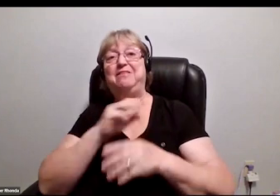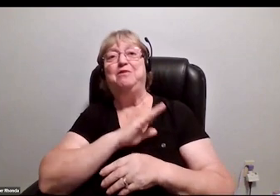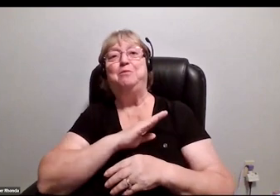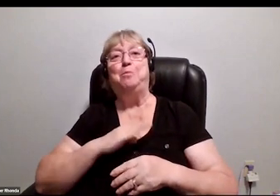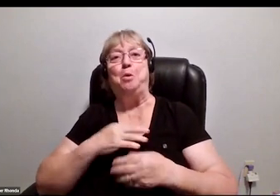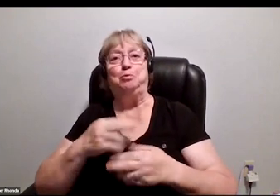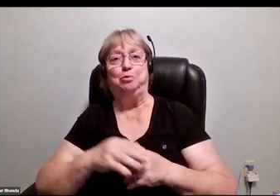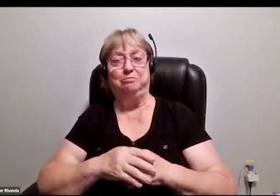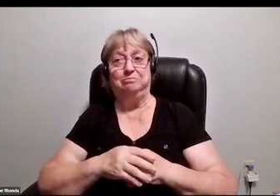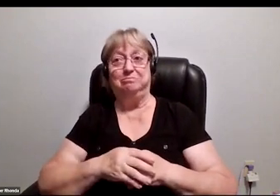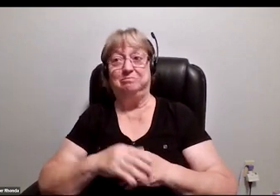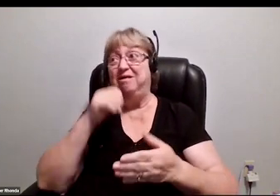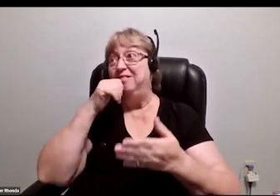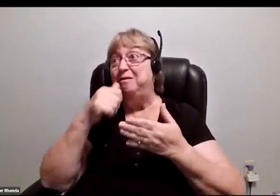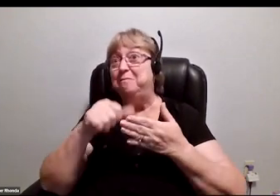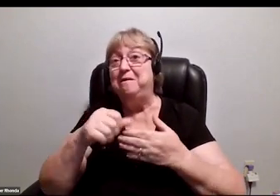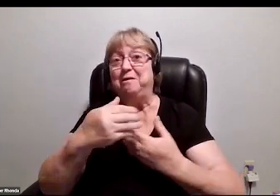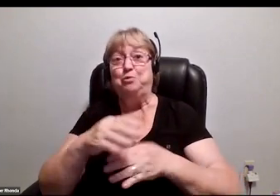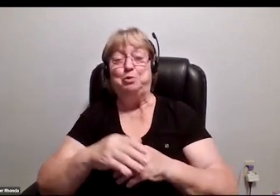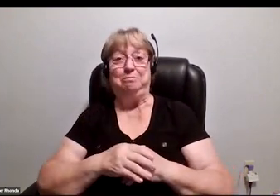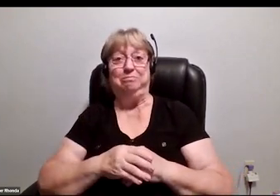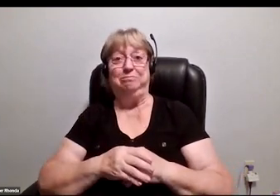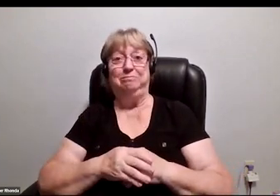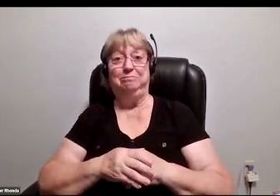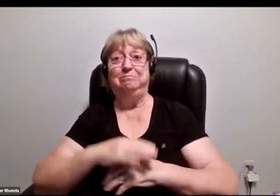in the mail room, at the desk, and writing the checks.